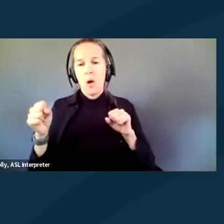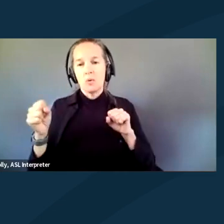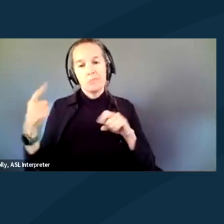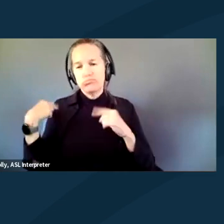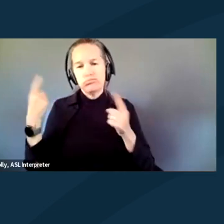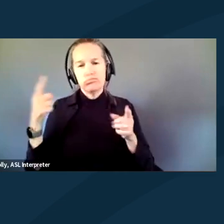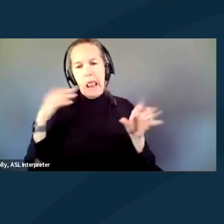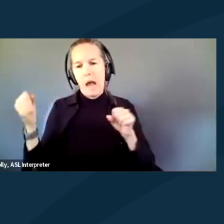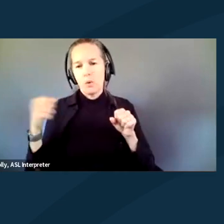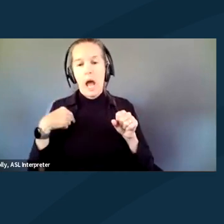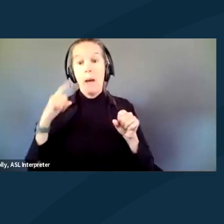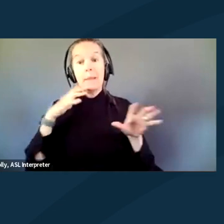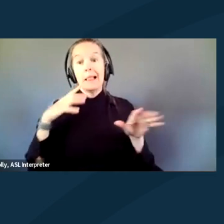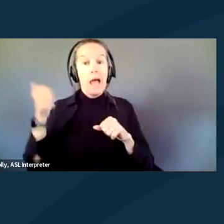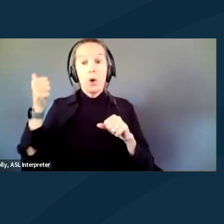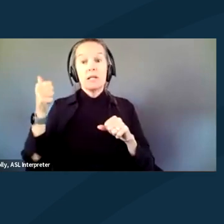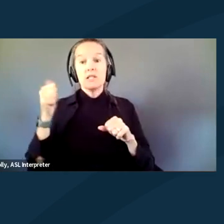I'm the loudest chanter in ADAPT.